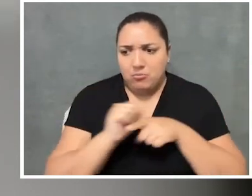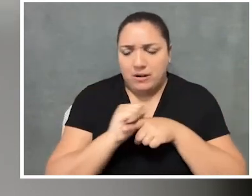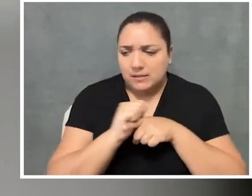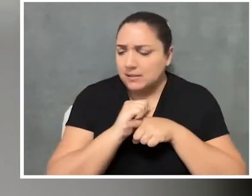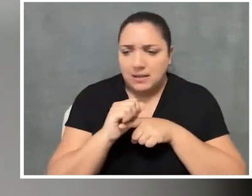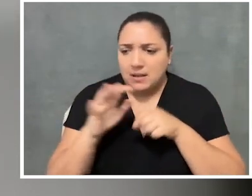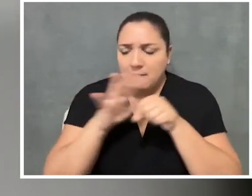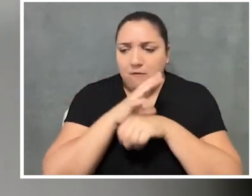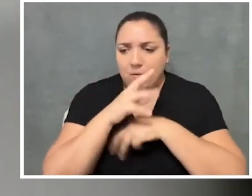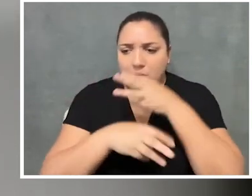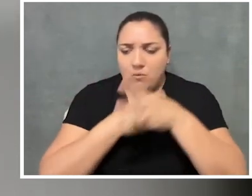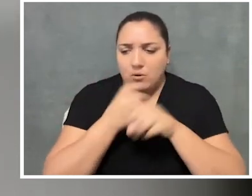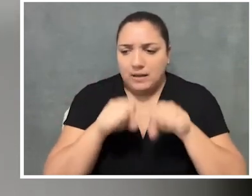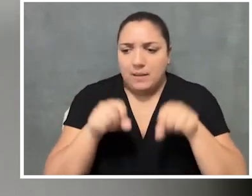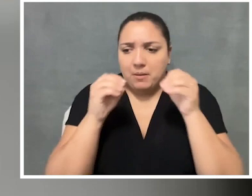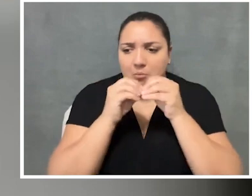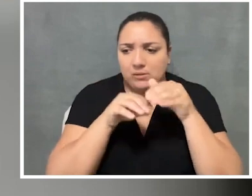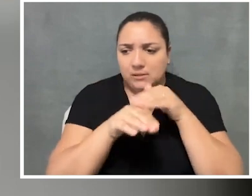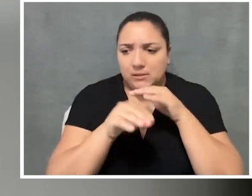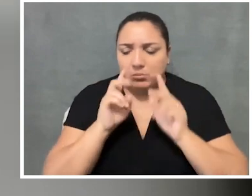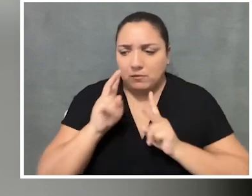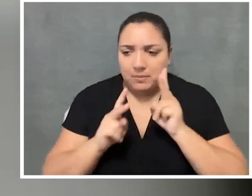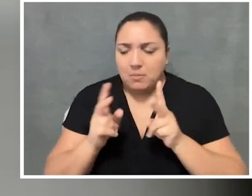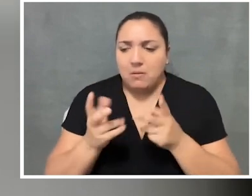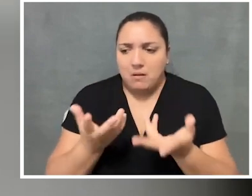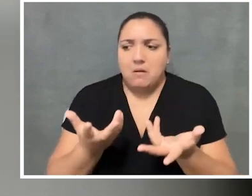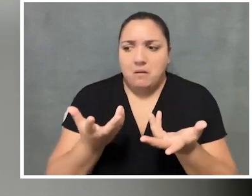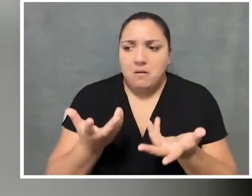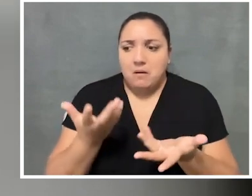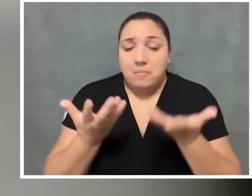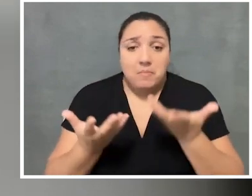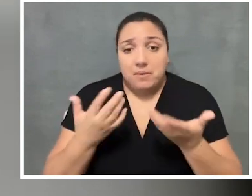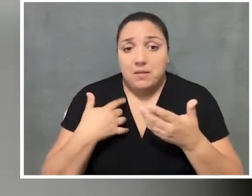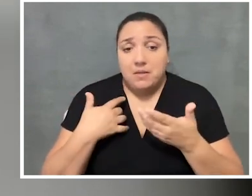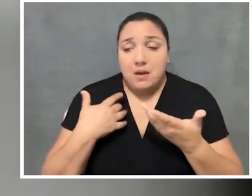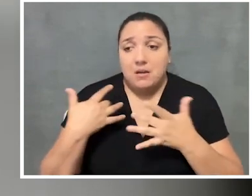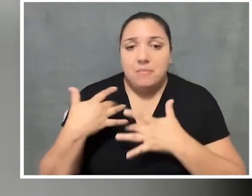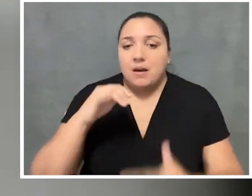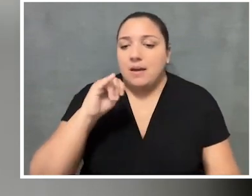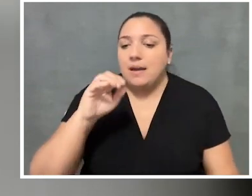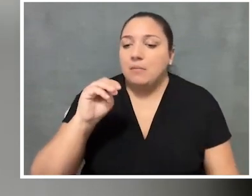made our entire world more accessible for folks who are immunocompromised,